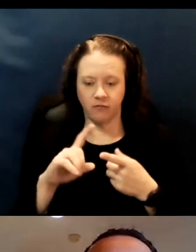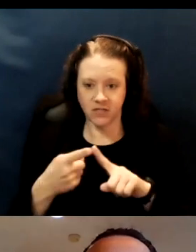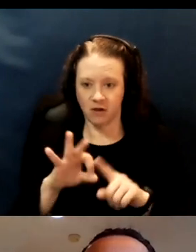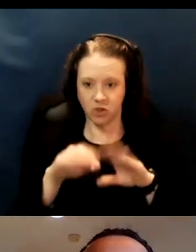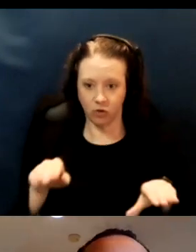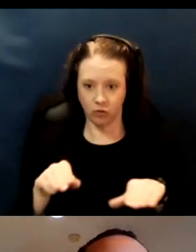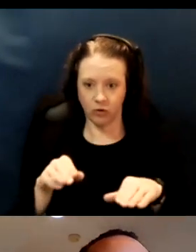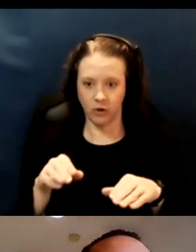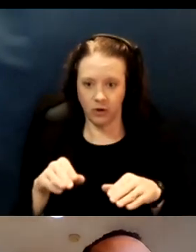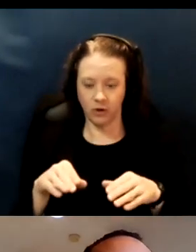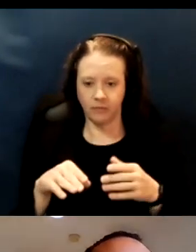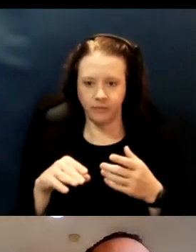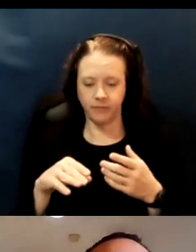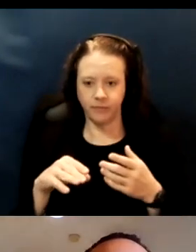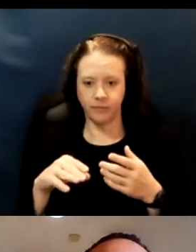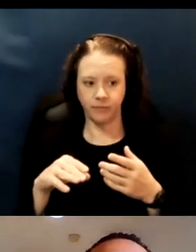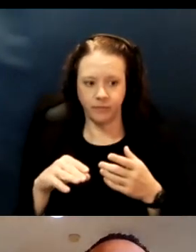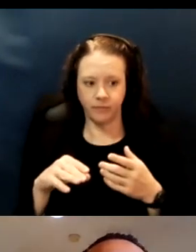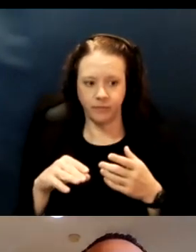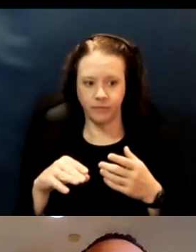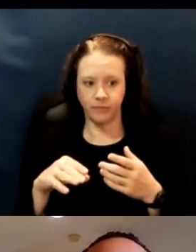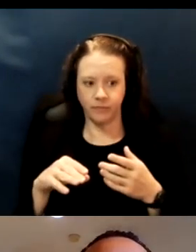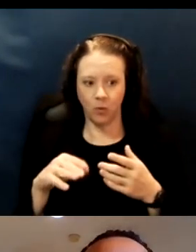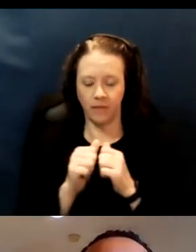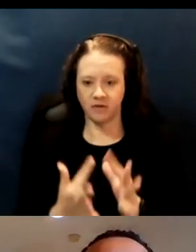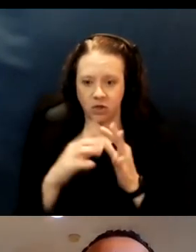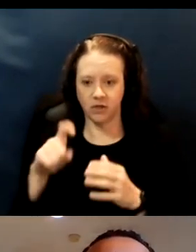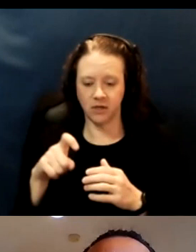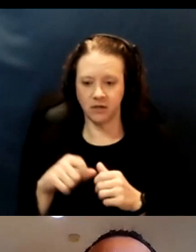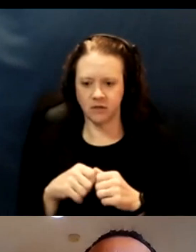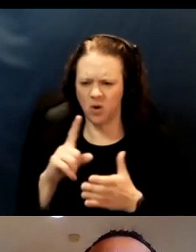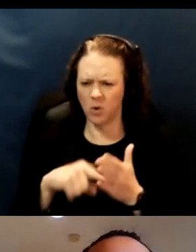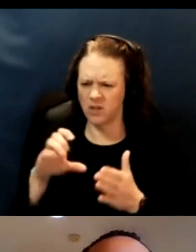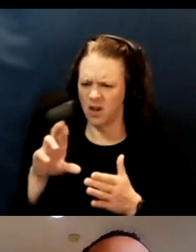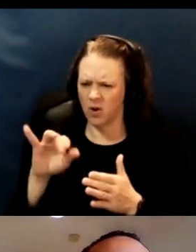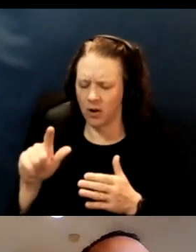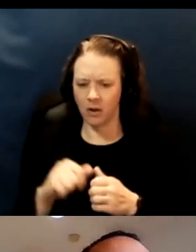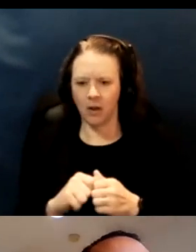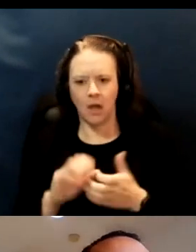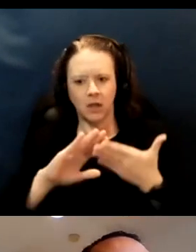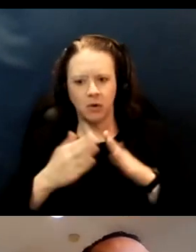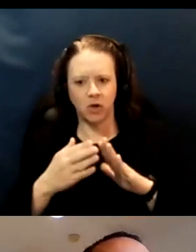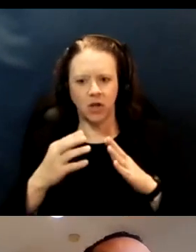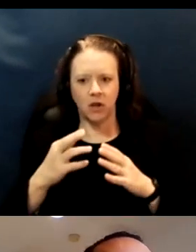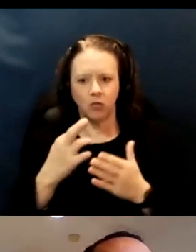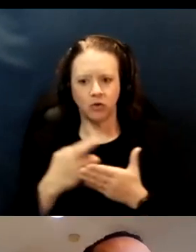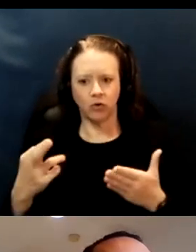Ben, can you remind me, what does CRIL stand for? [Ben] Yeah, it's Community Resources for Independent Living? Thank you.